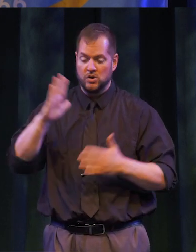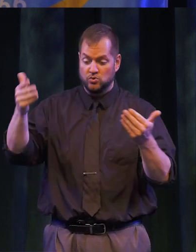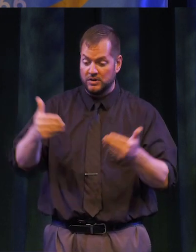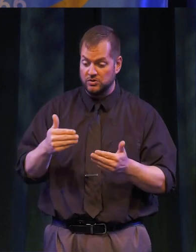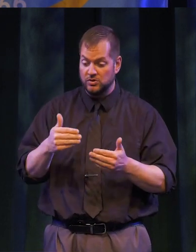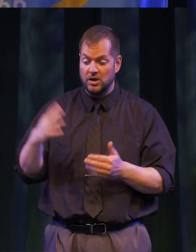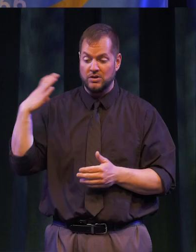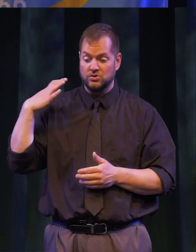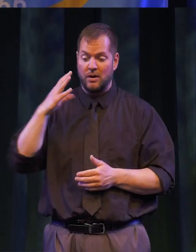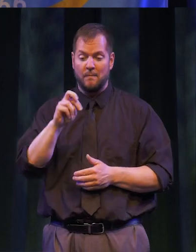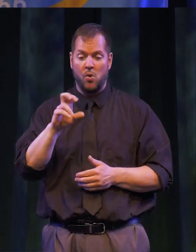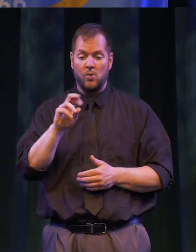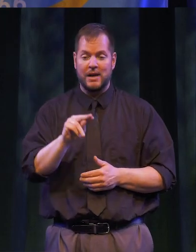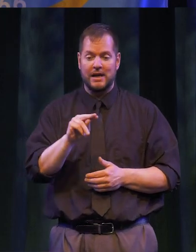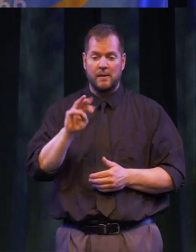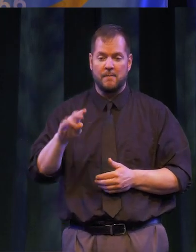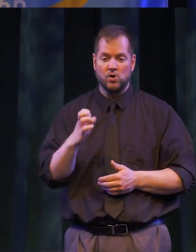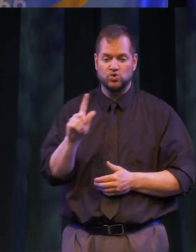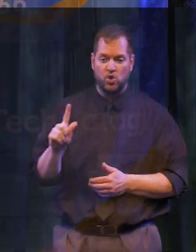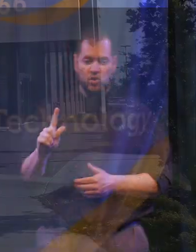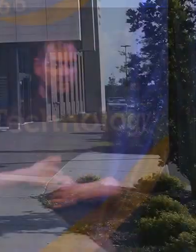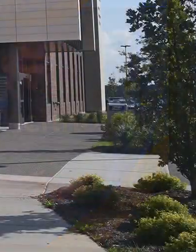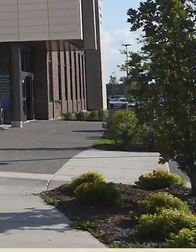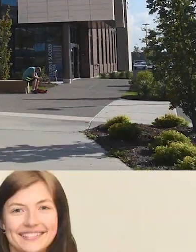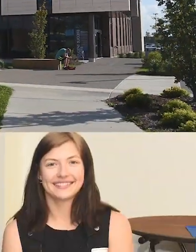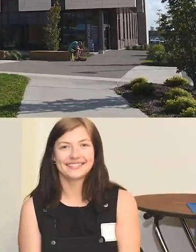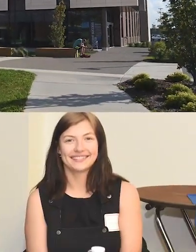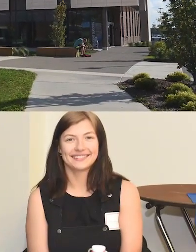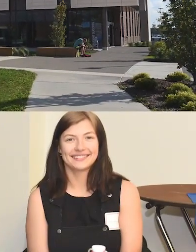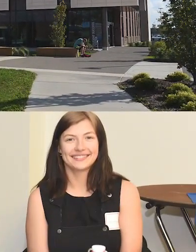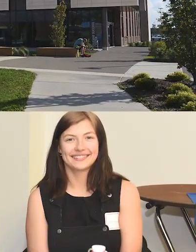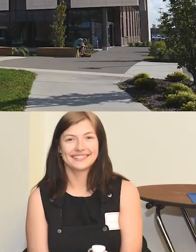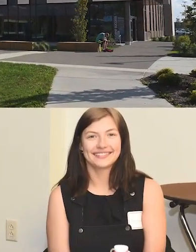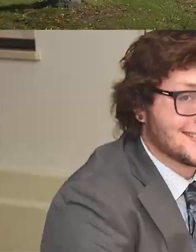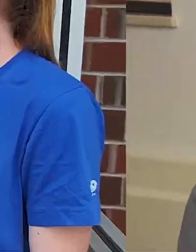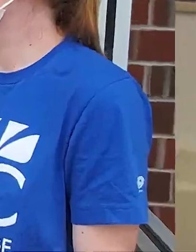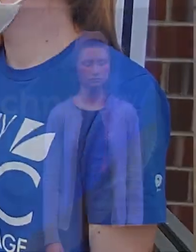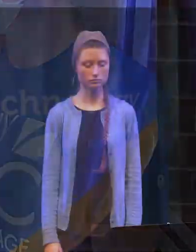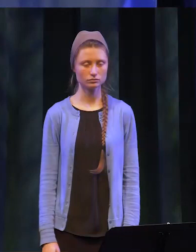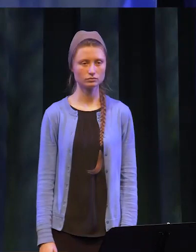CHAIR OF OUR BOARD OF TRUSTEES AT SUNY GENESEE COMMUNITY COLLEGE, MAUREEN MARSHALL.